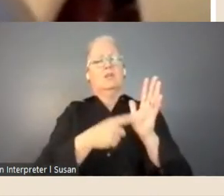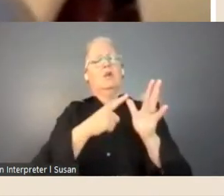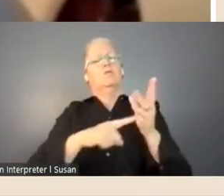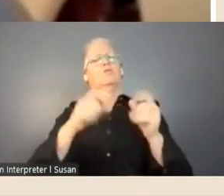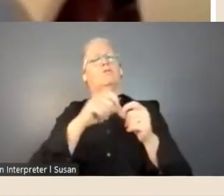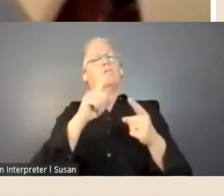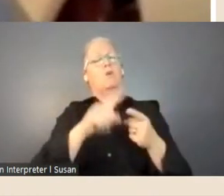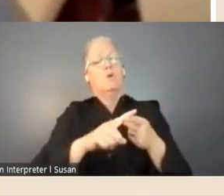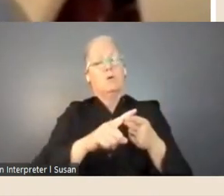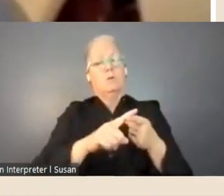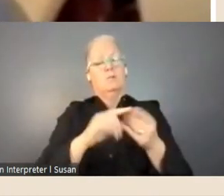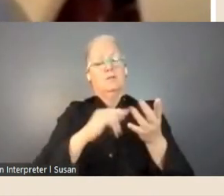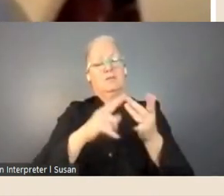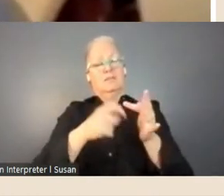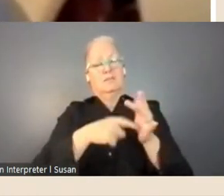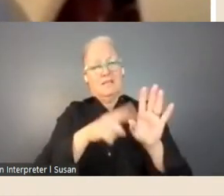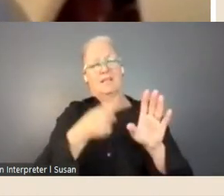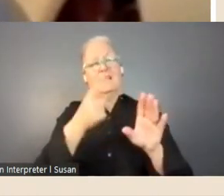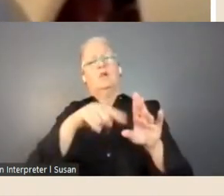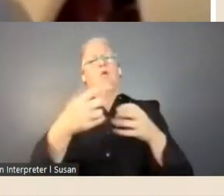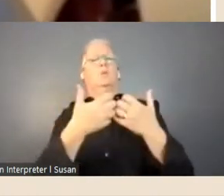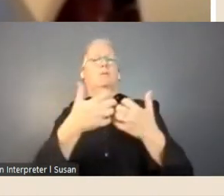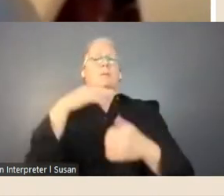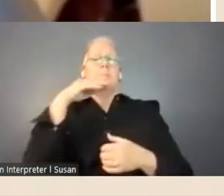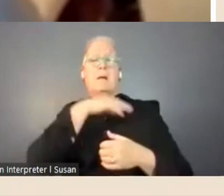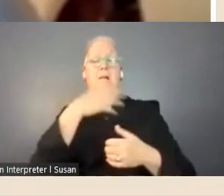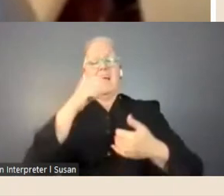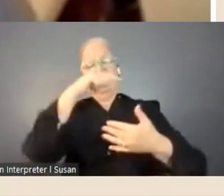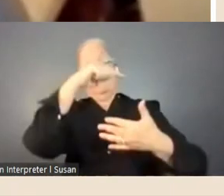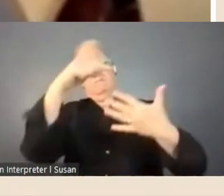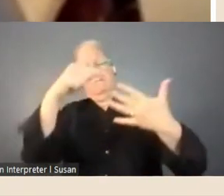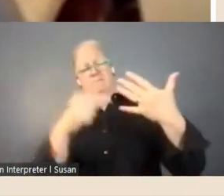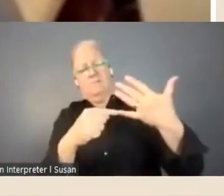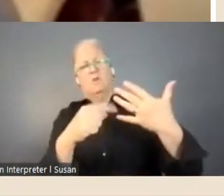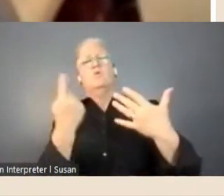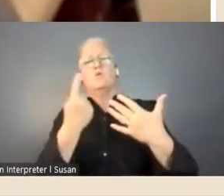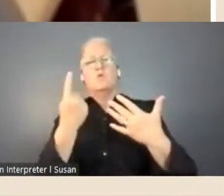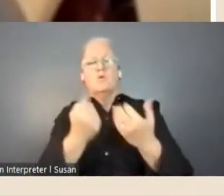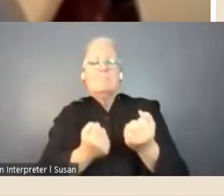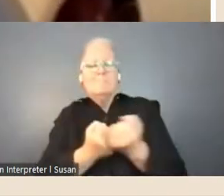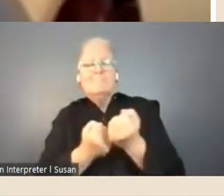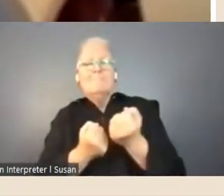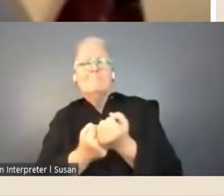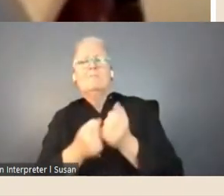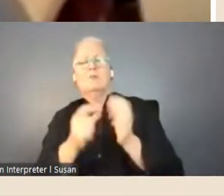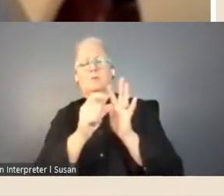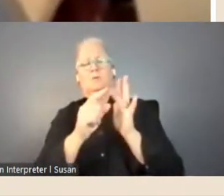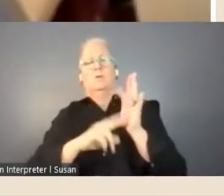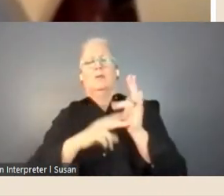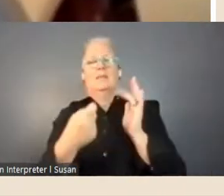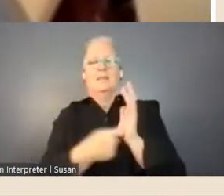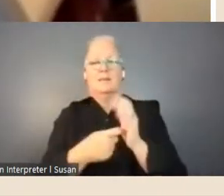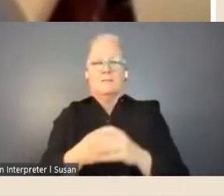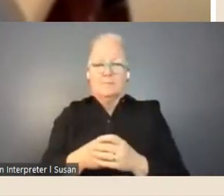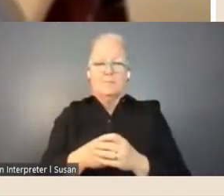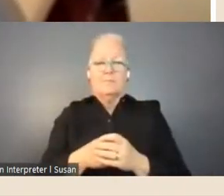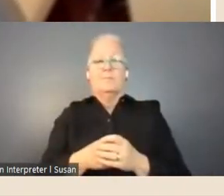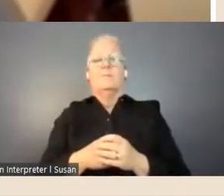University of Melbourne. The C J La Trobe Society, in association with State Library Victoria,